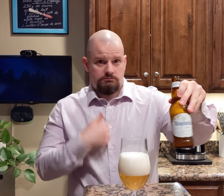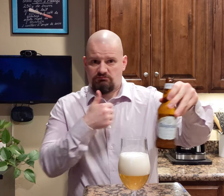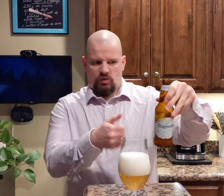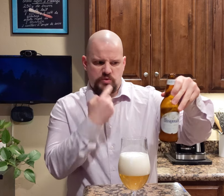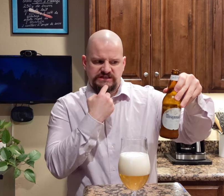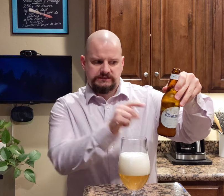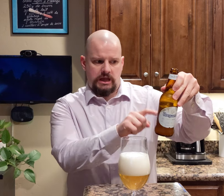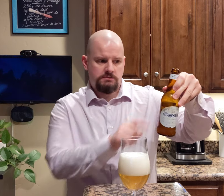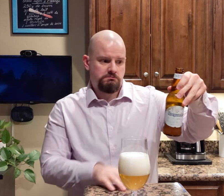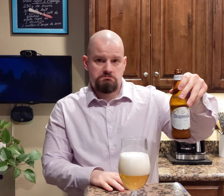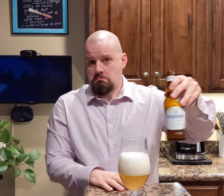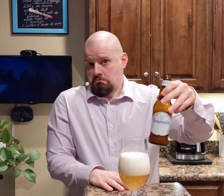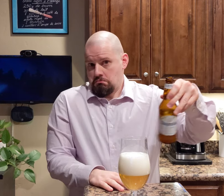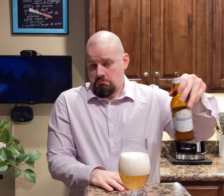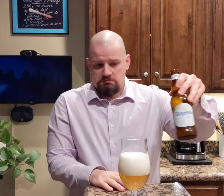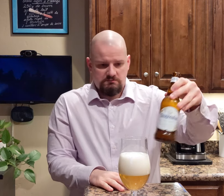I'm just following what it says.